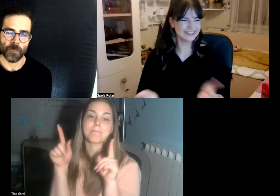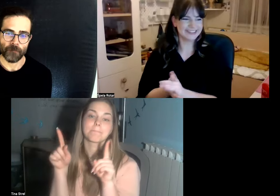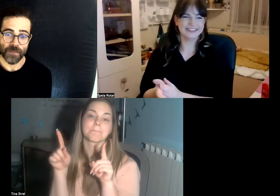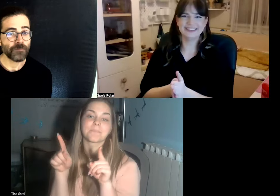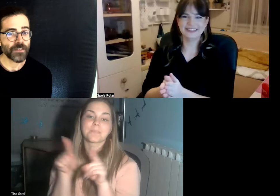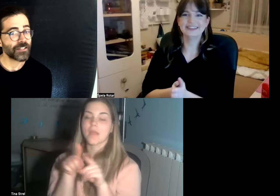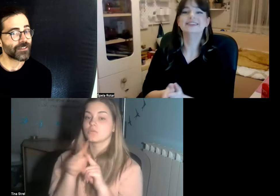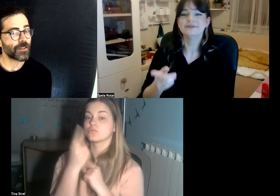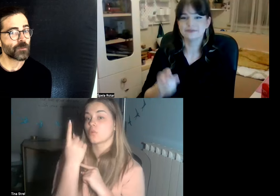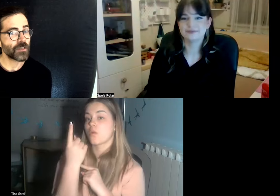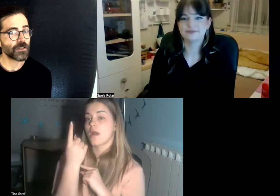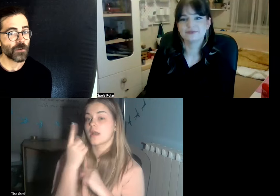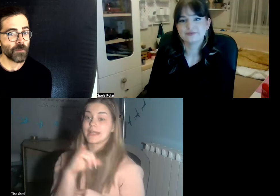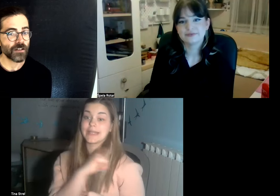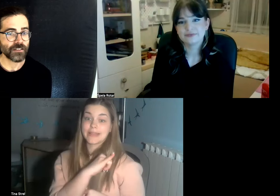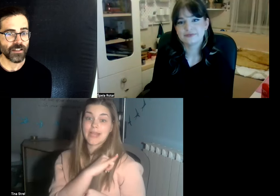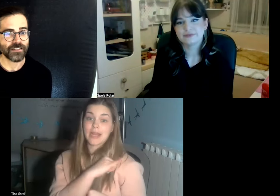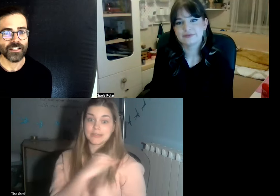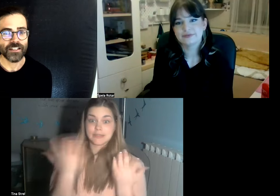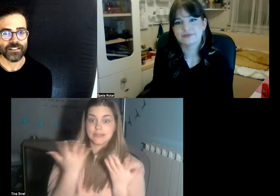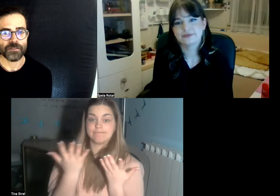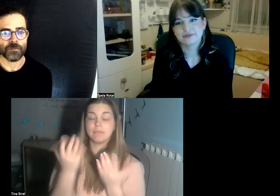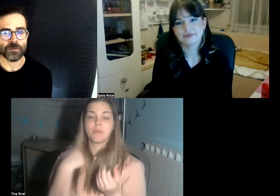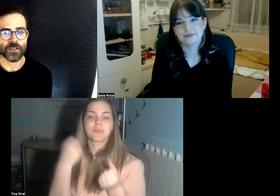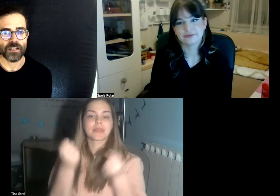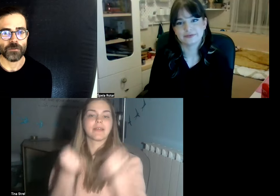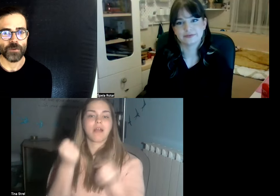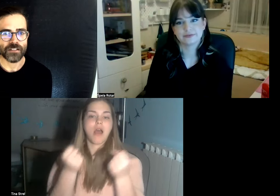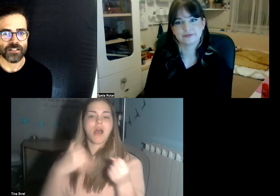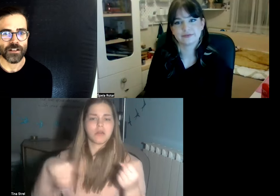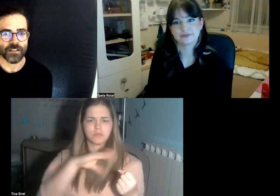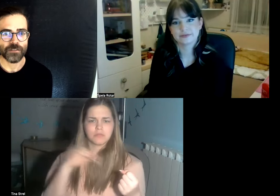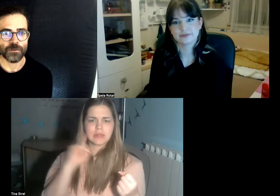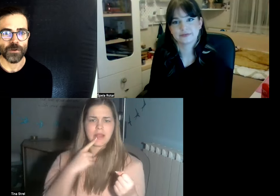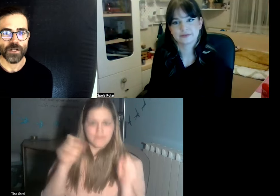yeah yeah that would be useful part that's that's something we get to practice a lot that's true